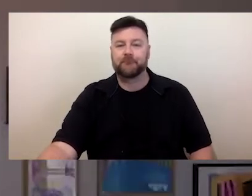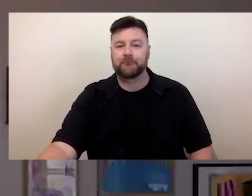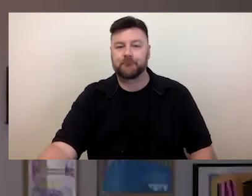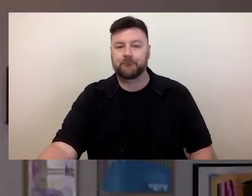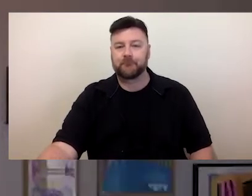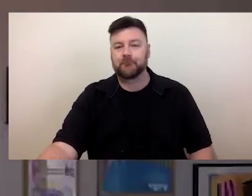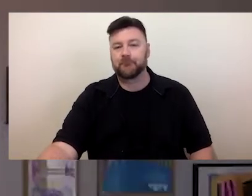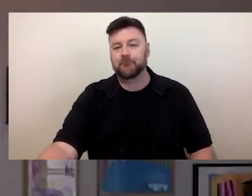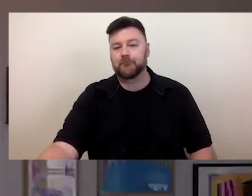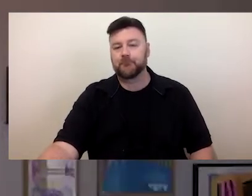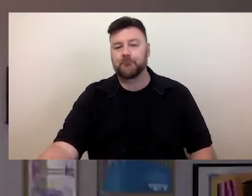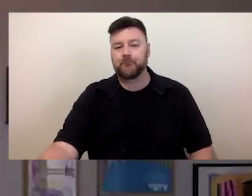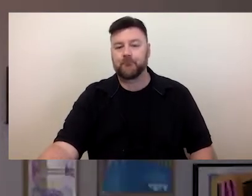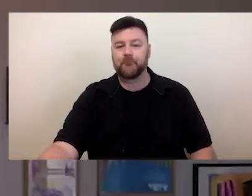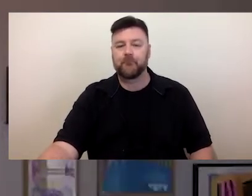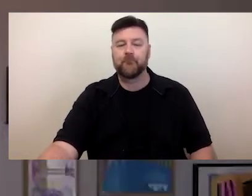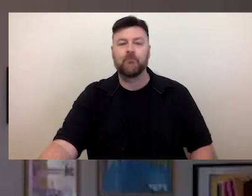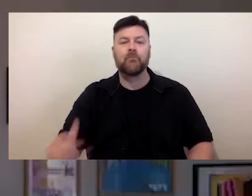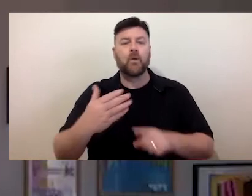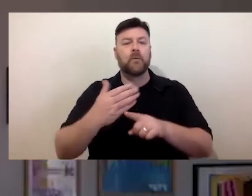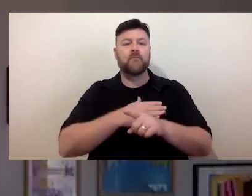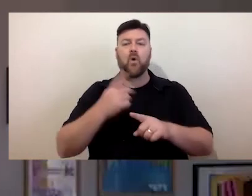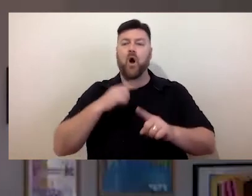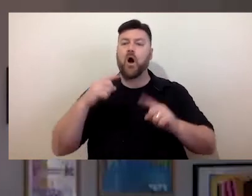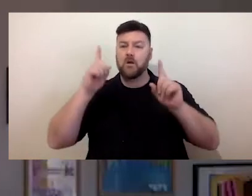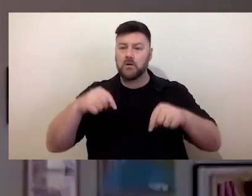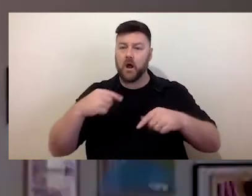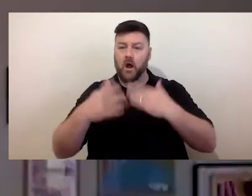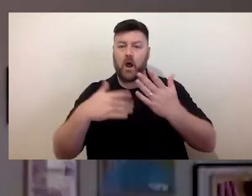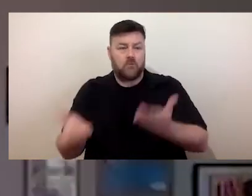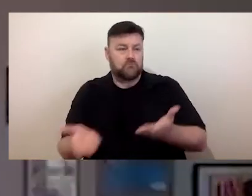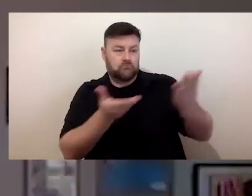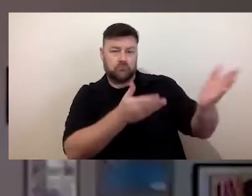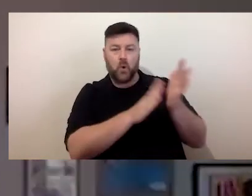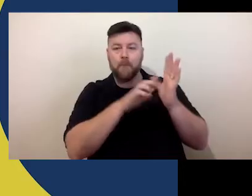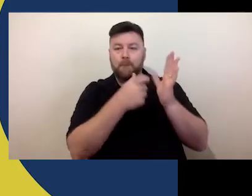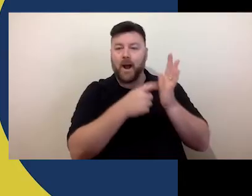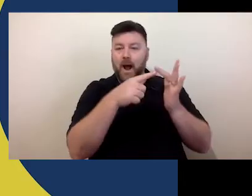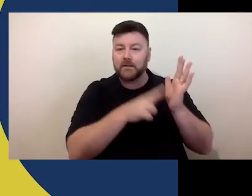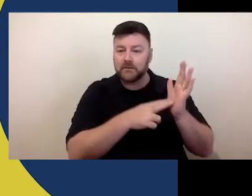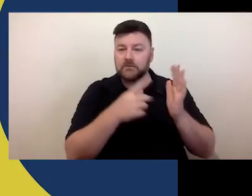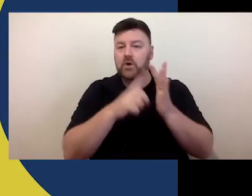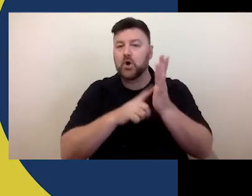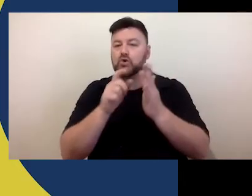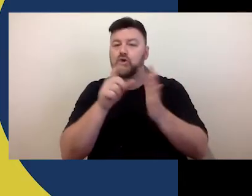Martin and Jody this morning, I wanted to bring attention to our national Arts and Disability awards through the Australia Council for